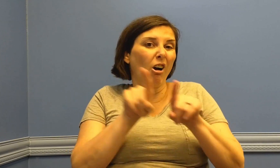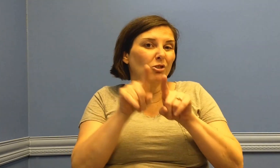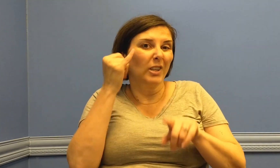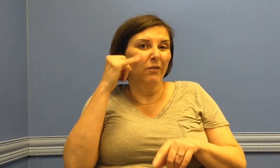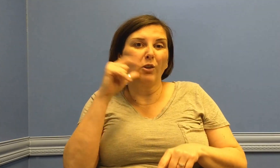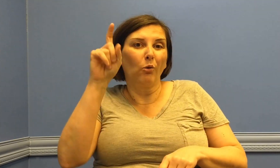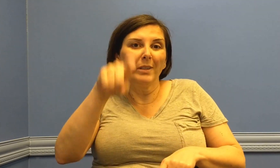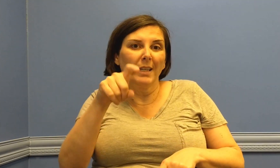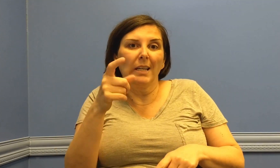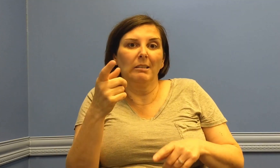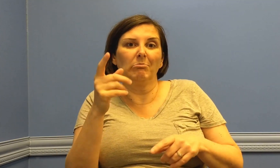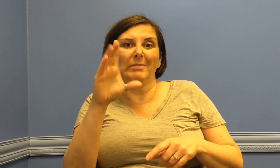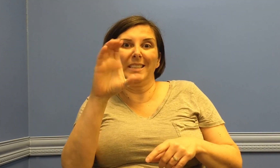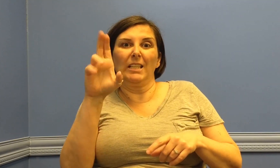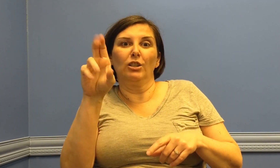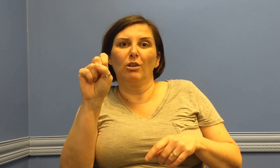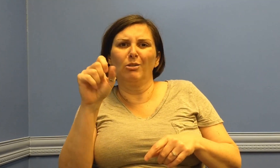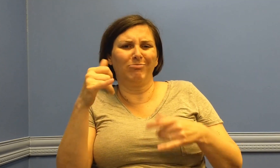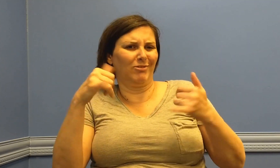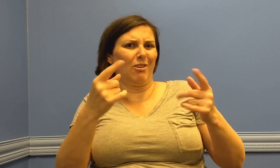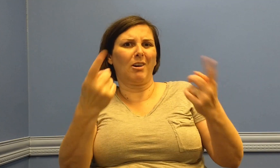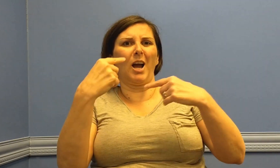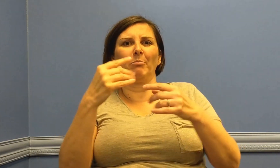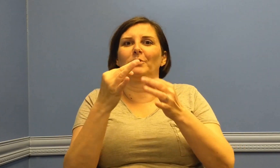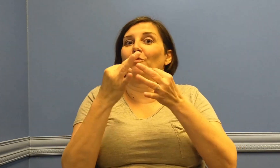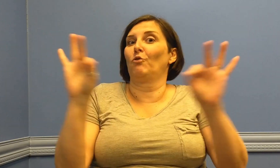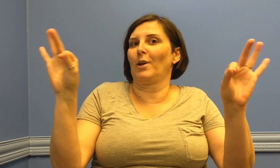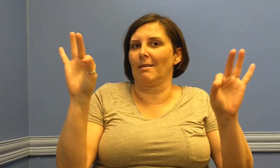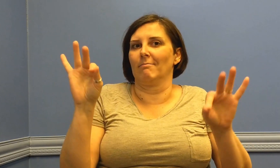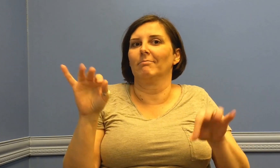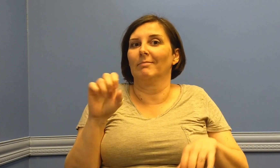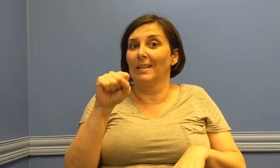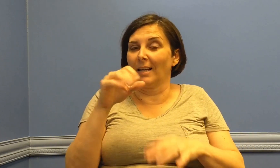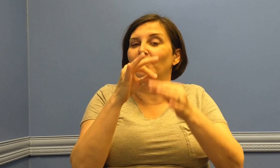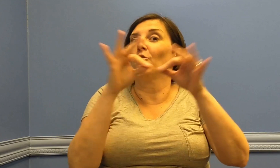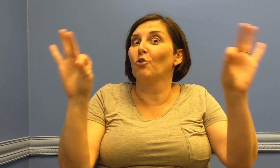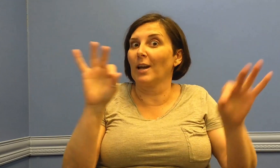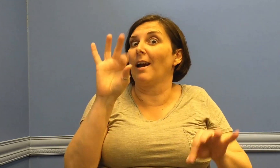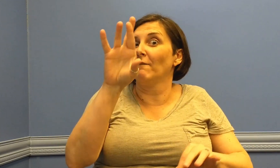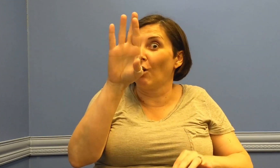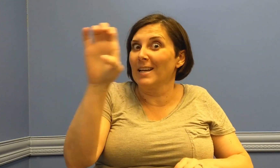Also, if you don't require CEUs, feel free to still come for free. Yes! For free!